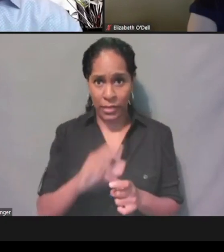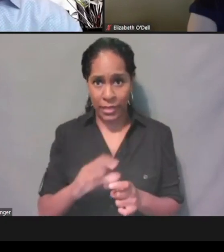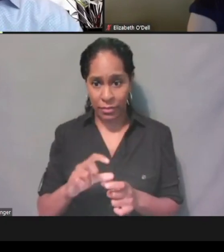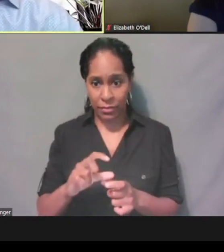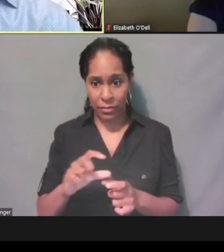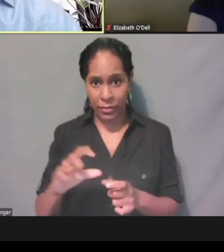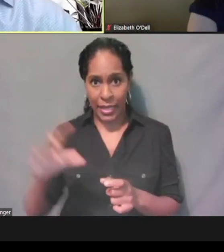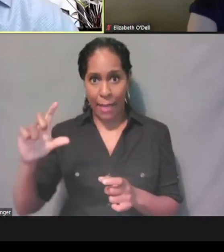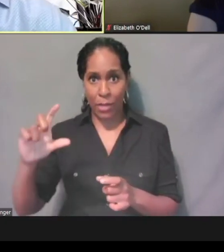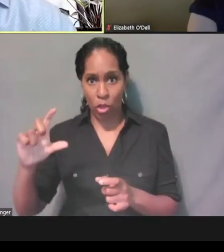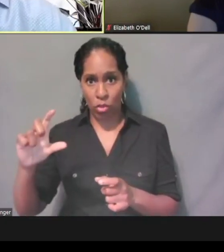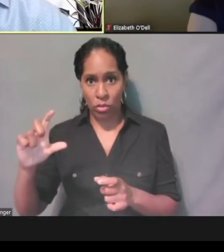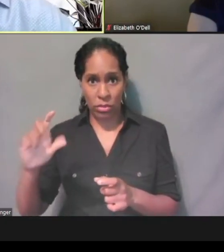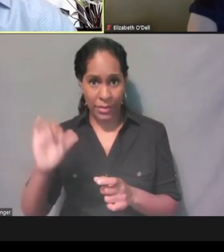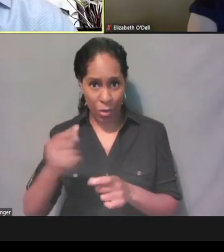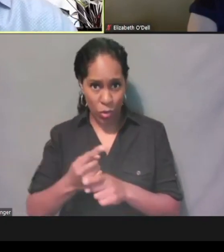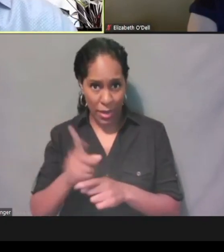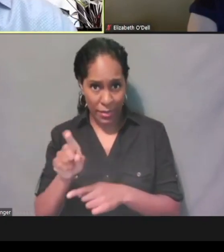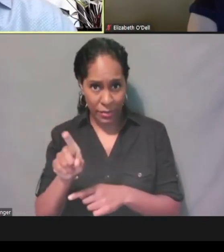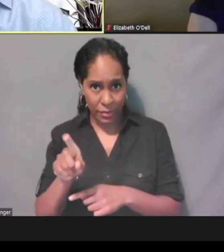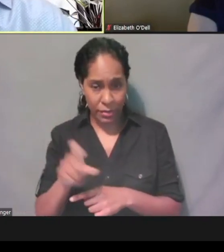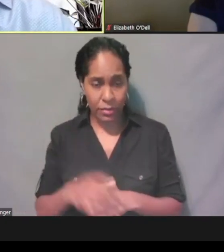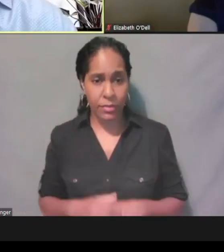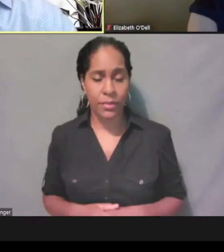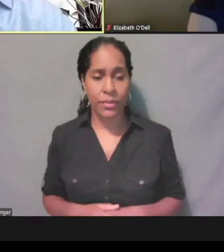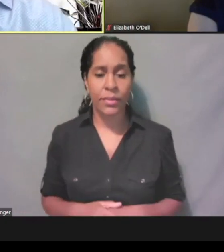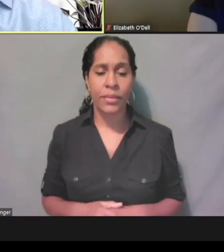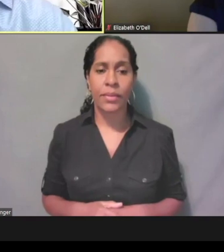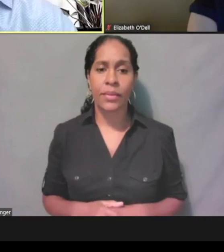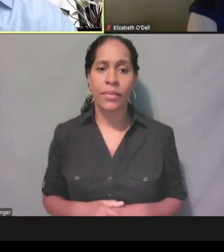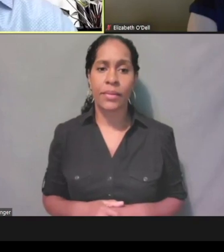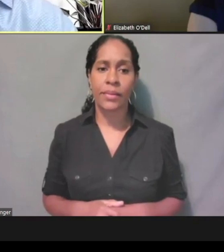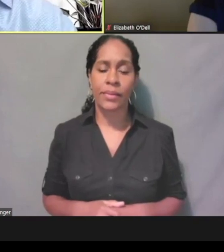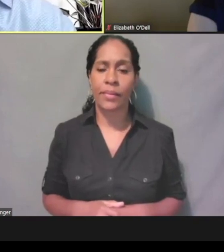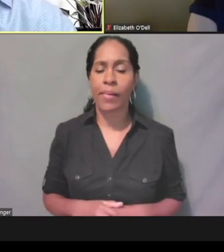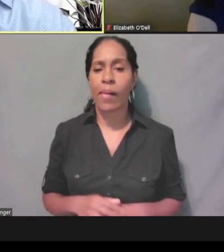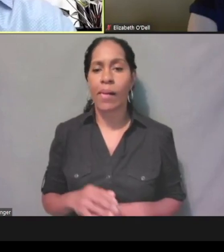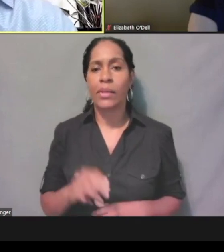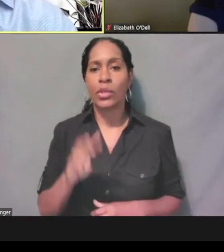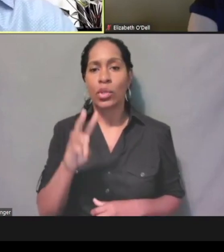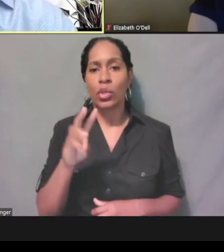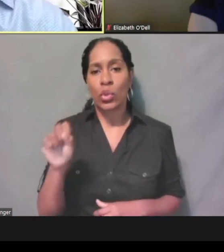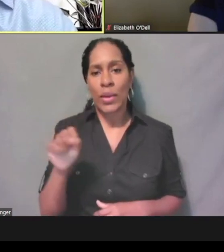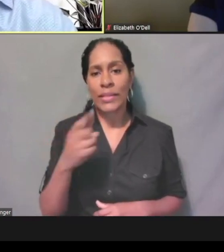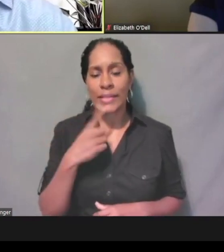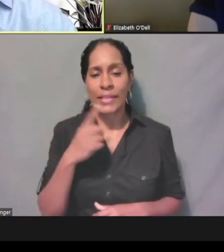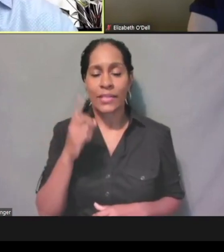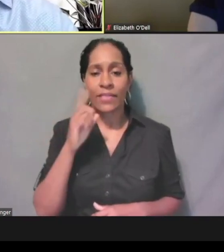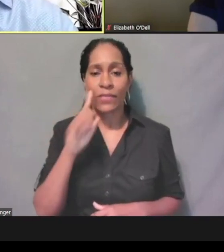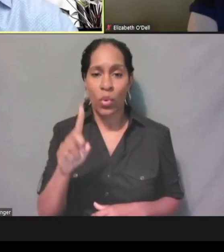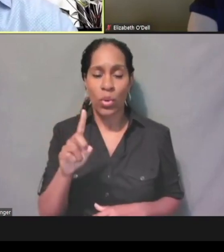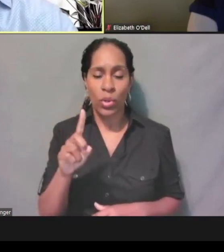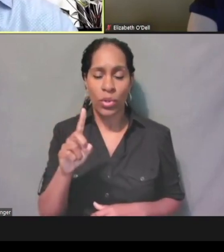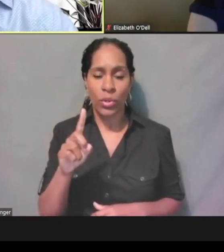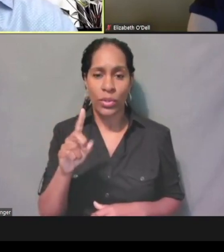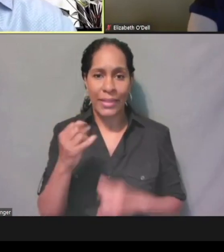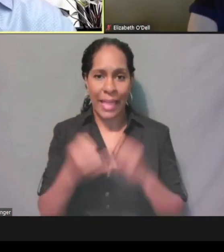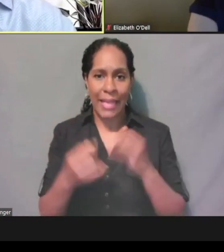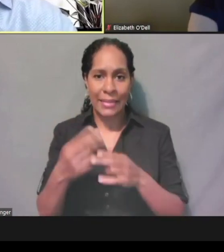This was going to the two surnames for the last name. That is correct. It would be like we said Garcia Lopez,